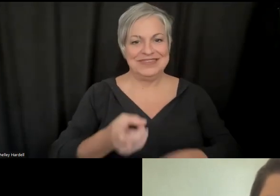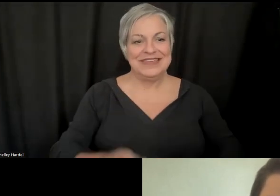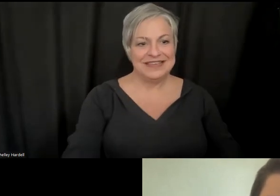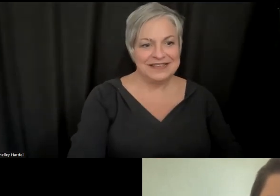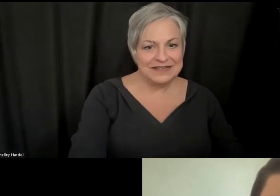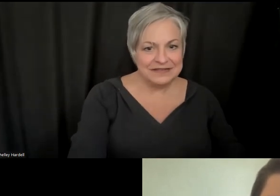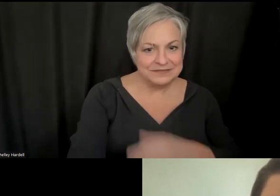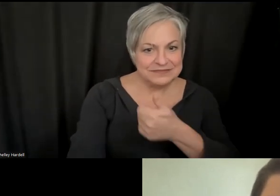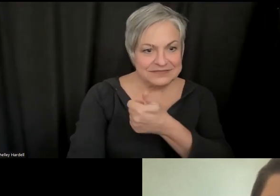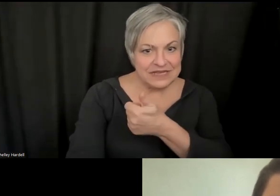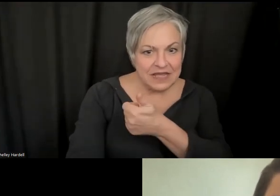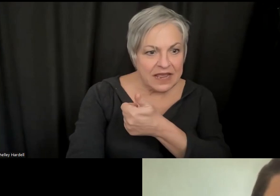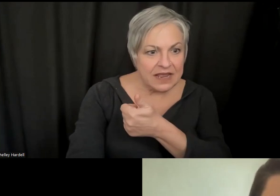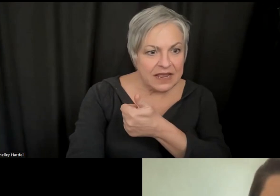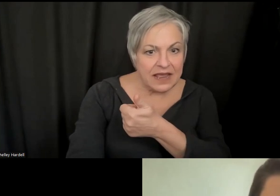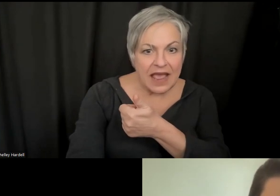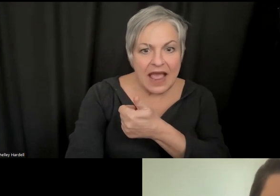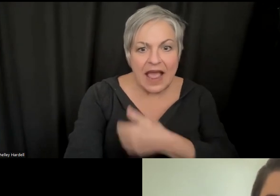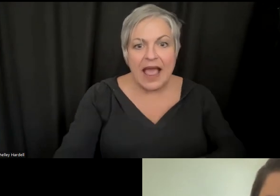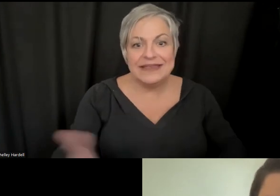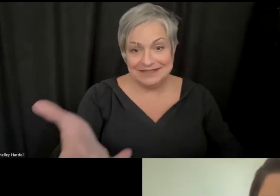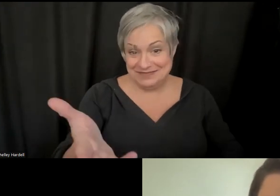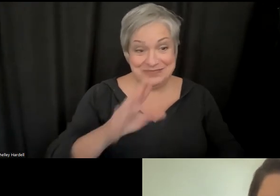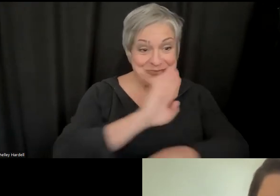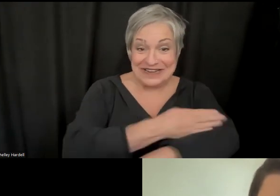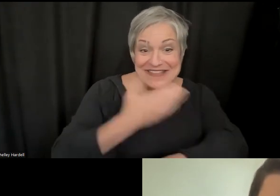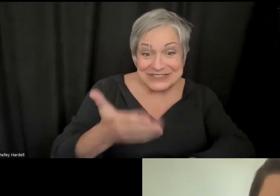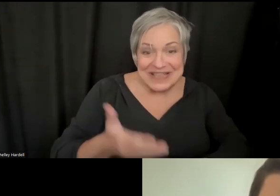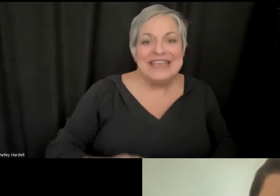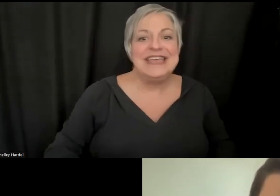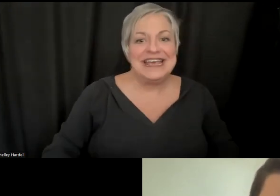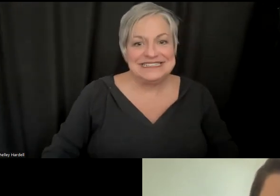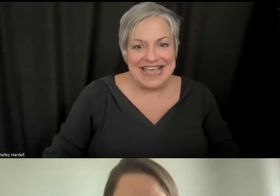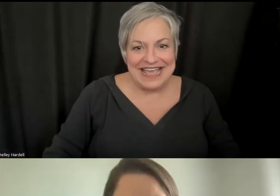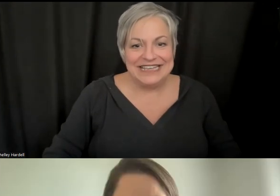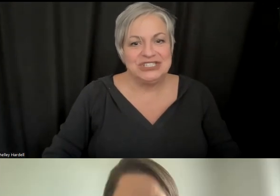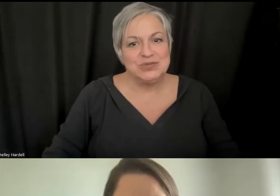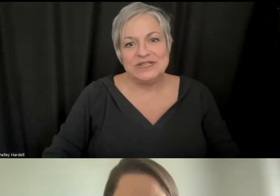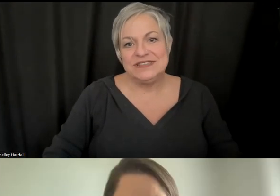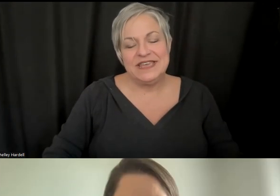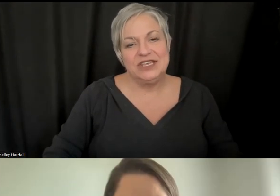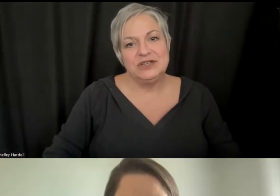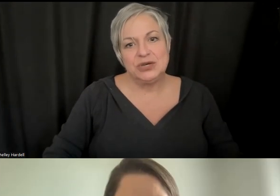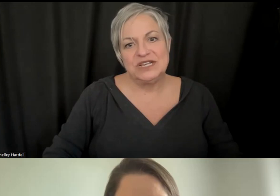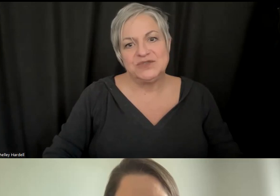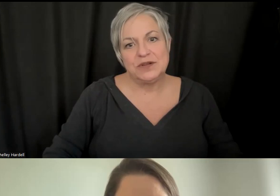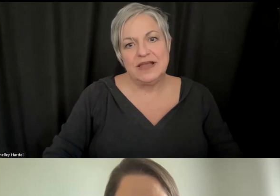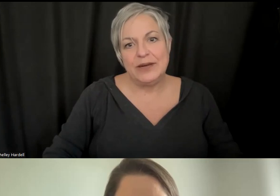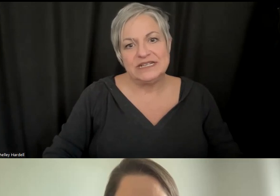Well, a big thumbs up from Brenden, too. Brenden: Yes, I want to thank you so much for allowing